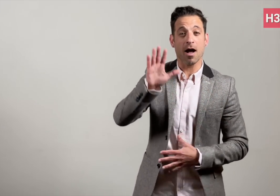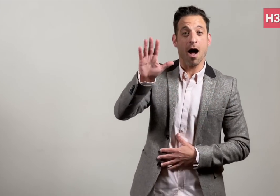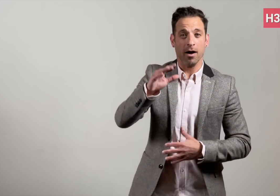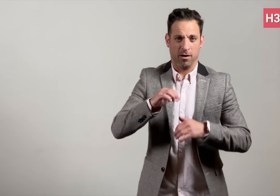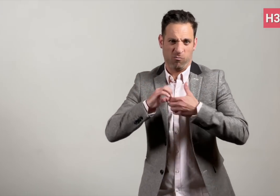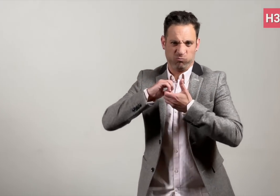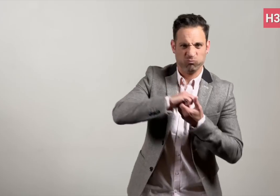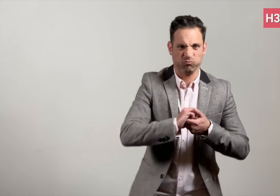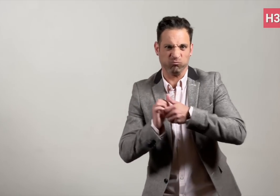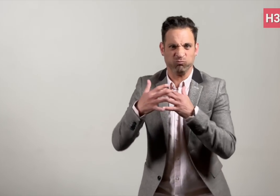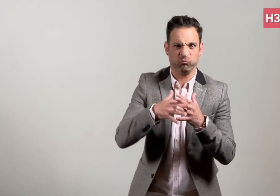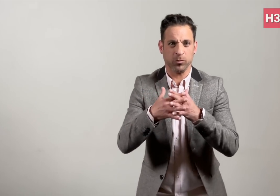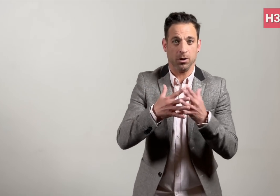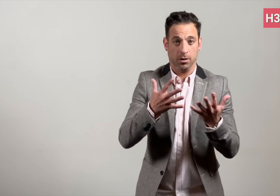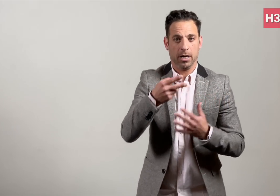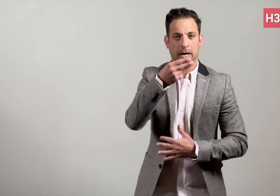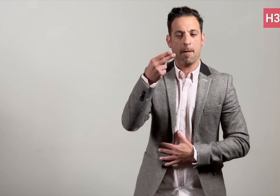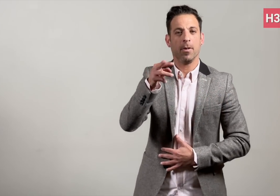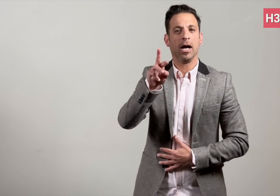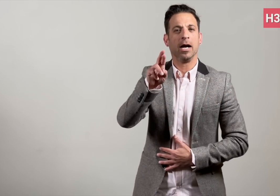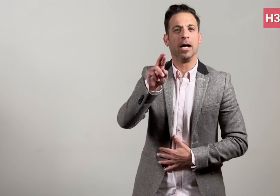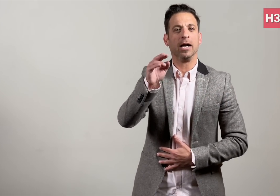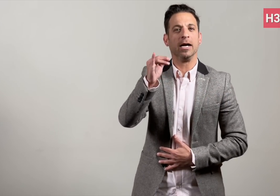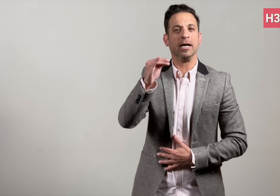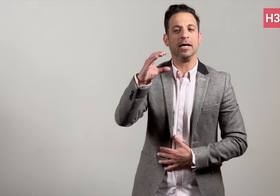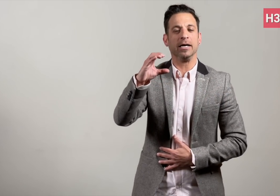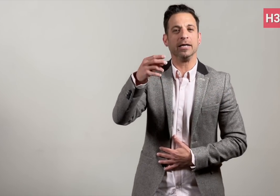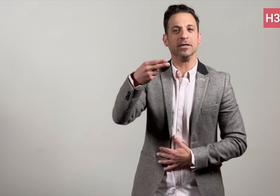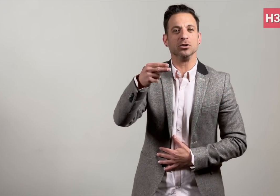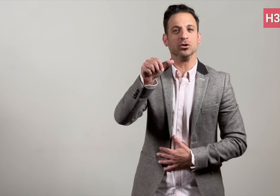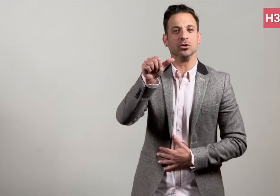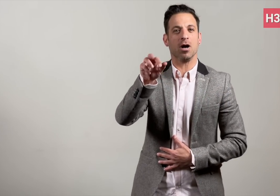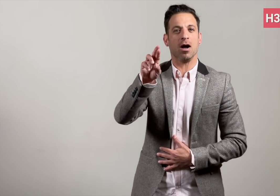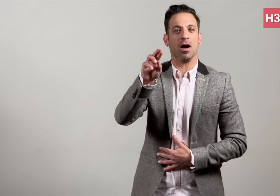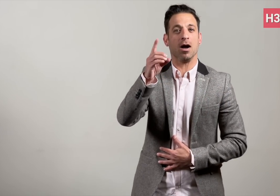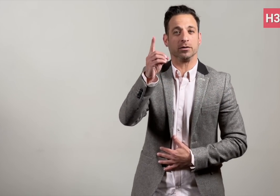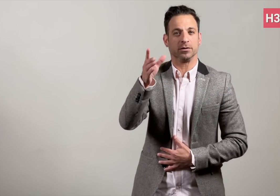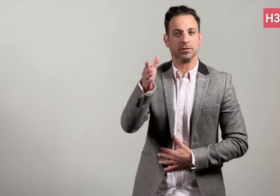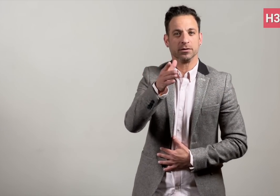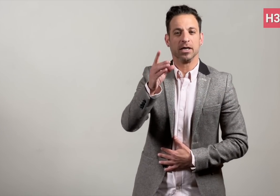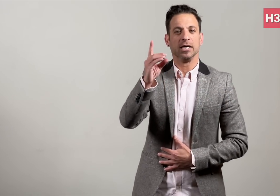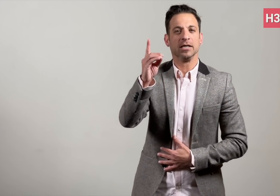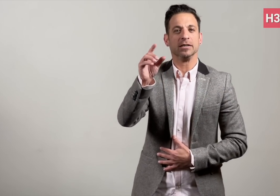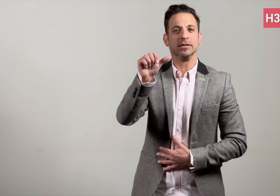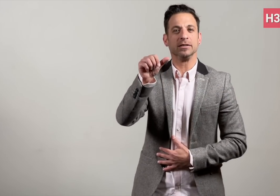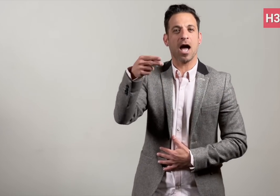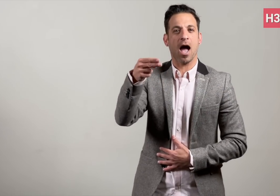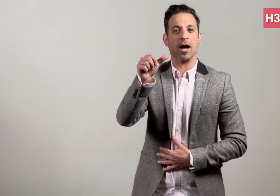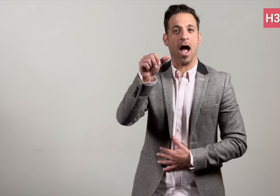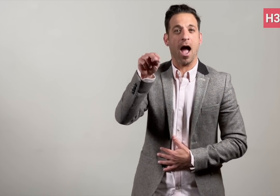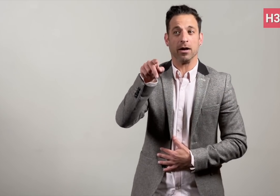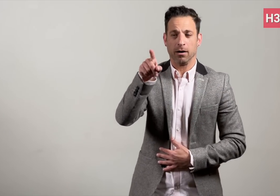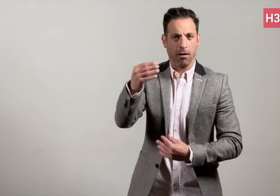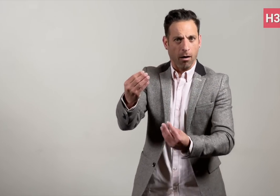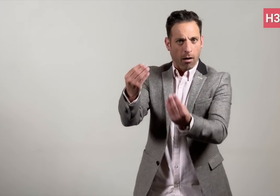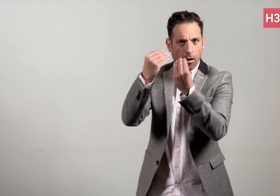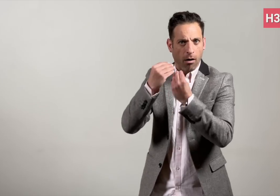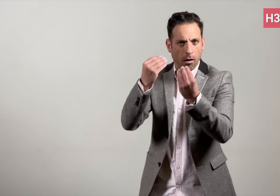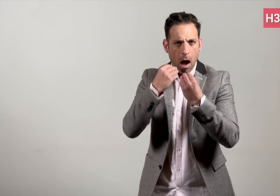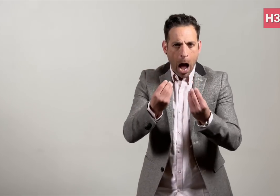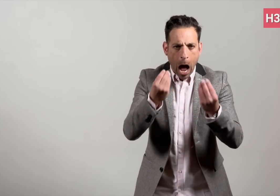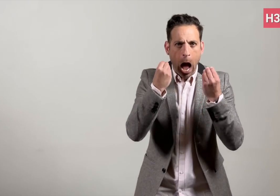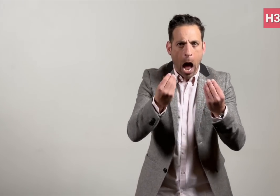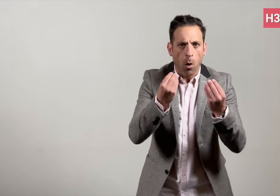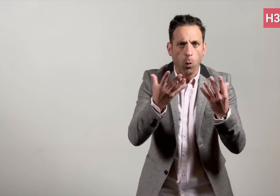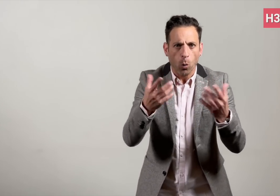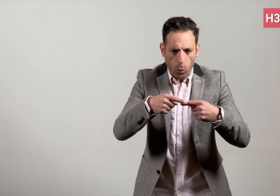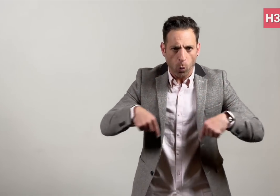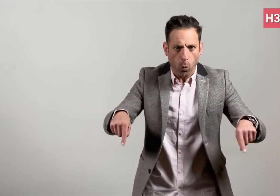The USA wrestler Richard Dahan just taught me